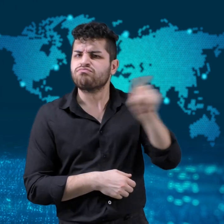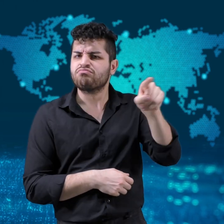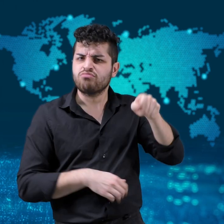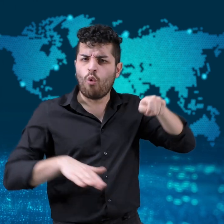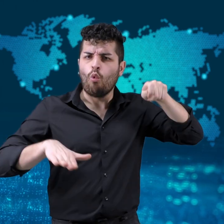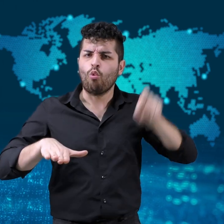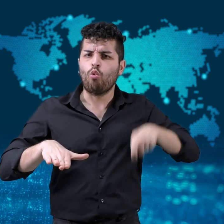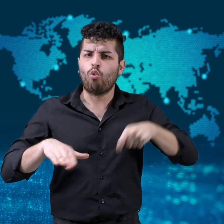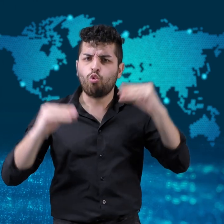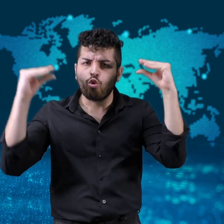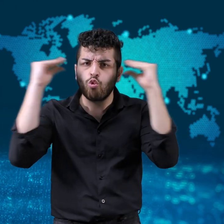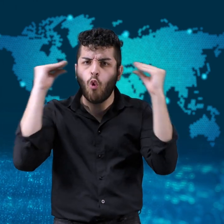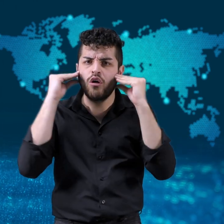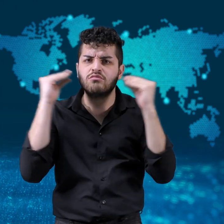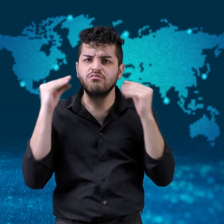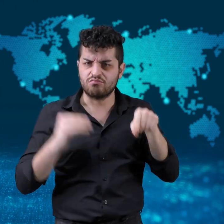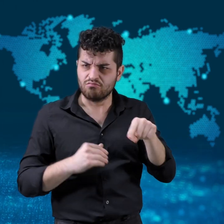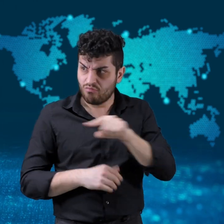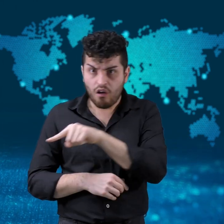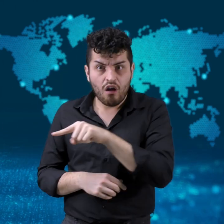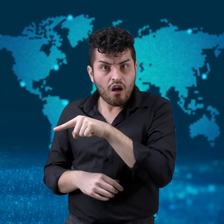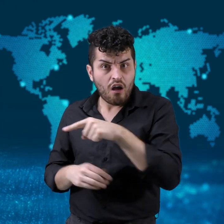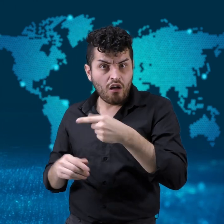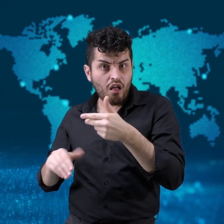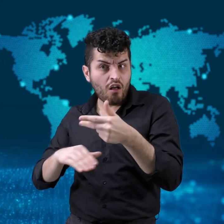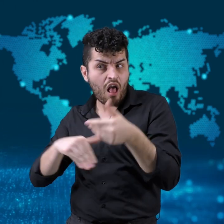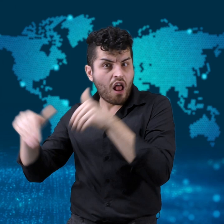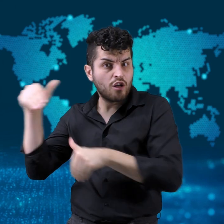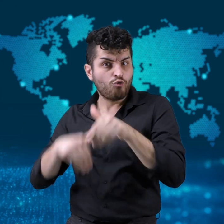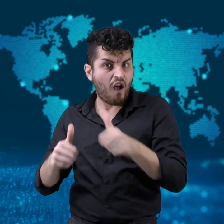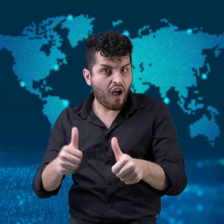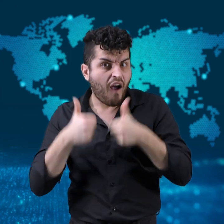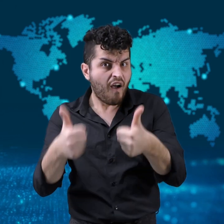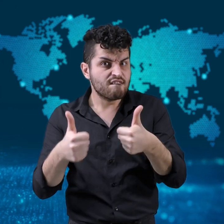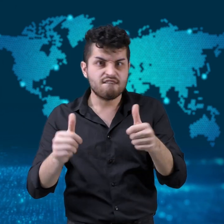in the courts have been resolved.